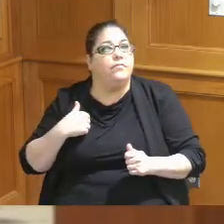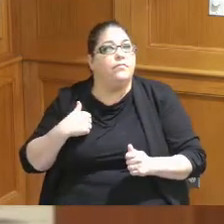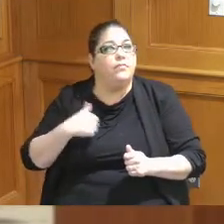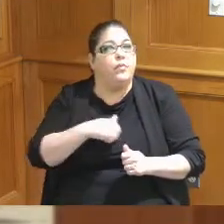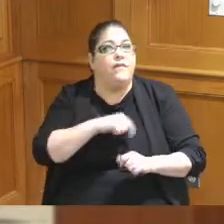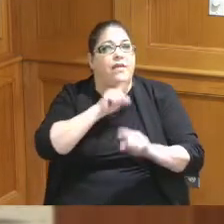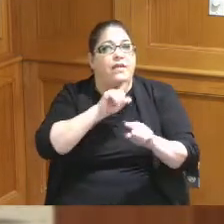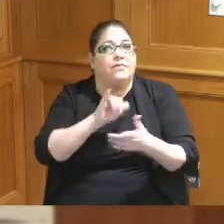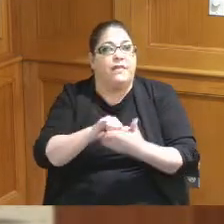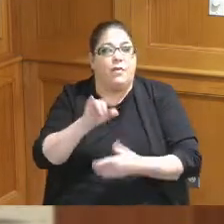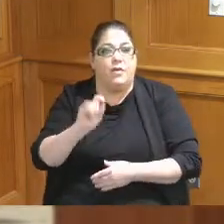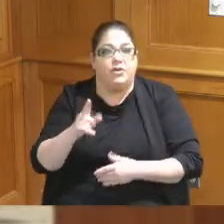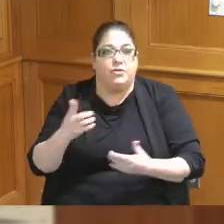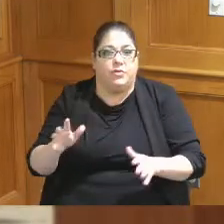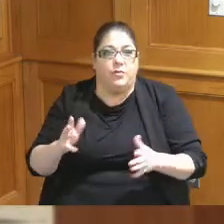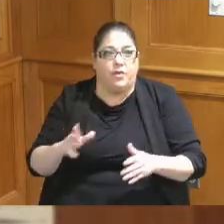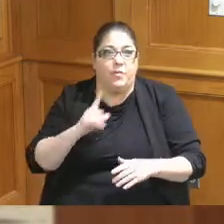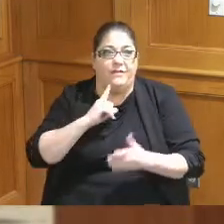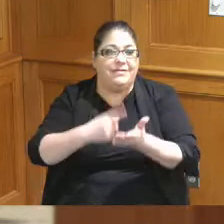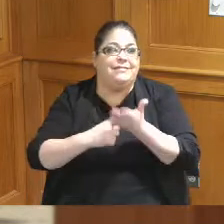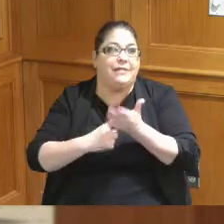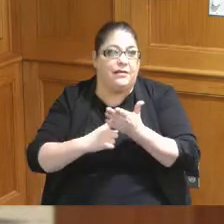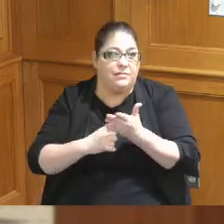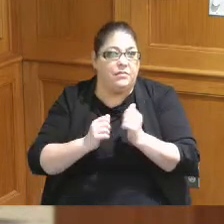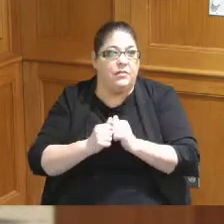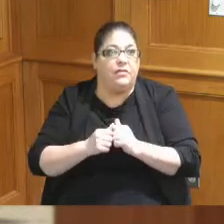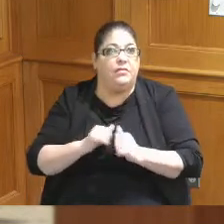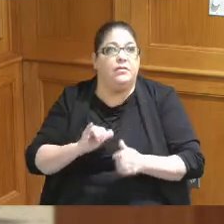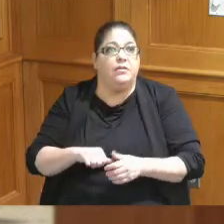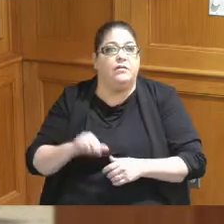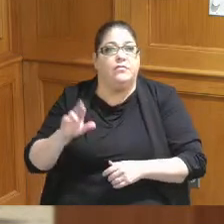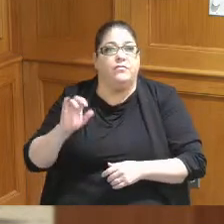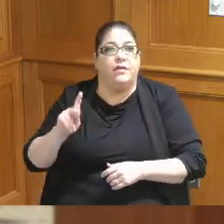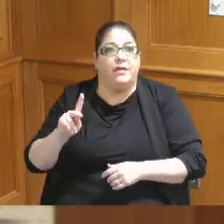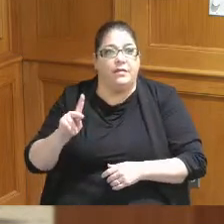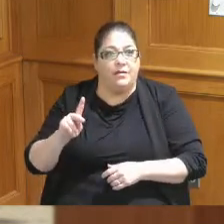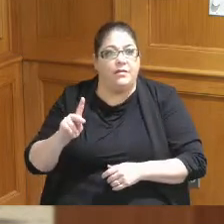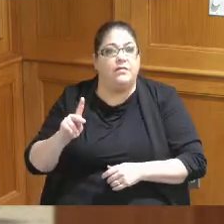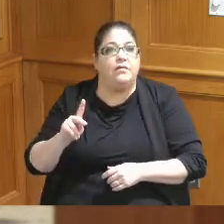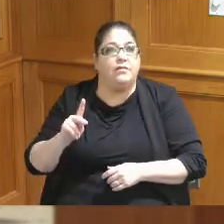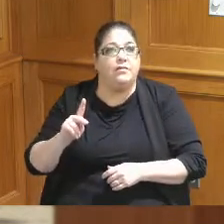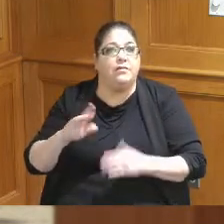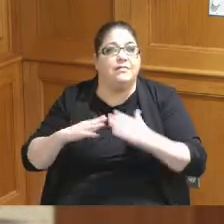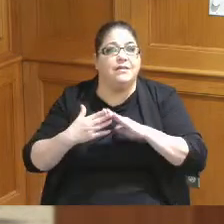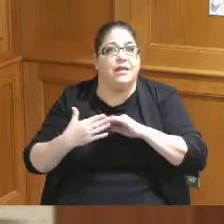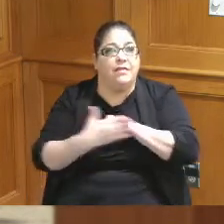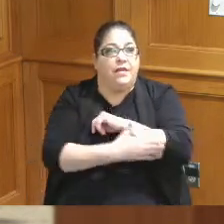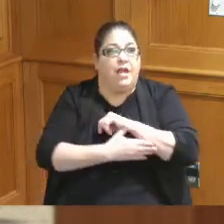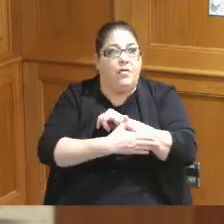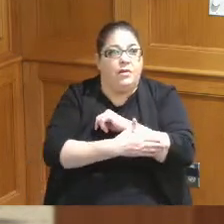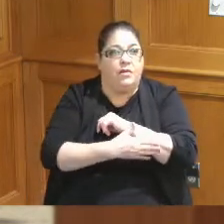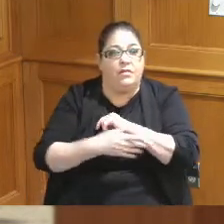question we we've discussed it until we and with Rick and the city in the county the goal would be